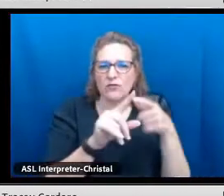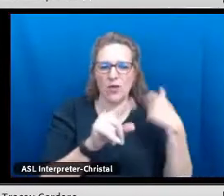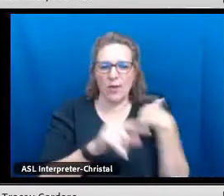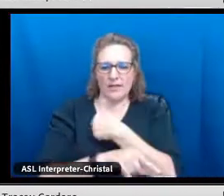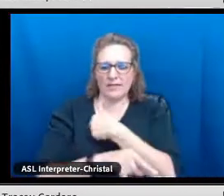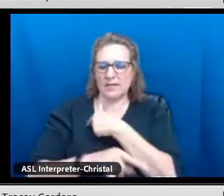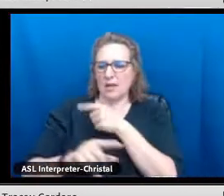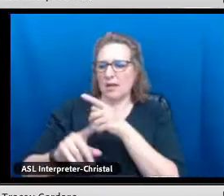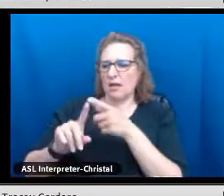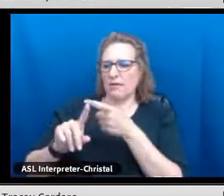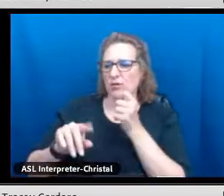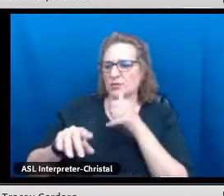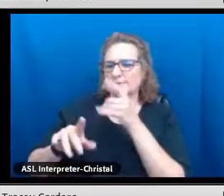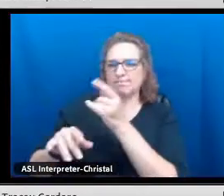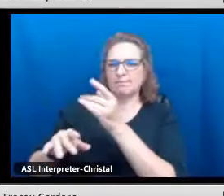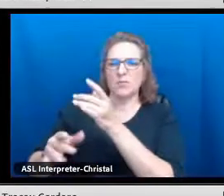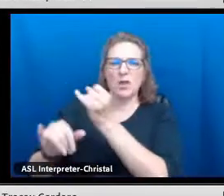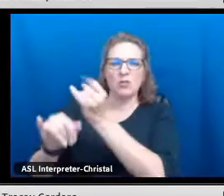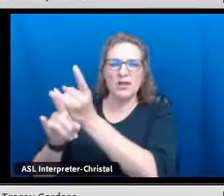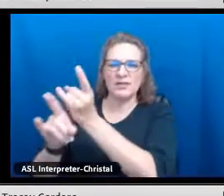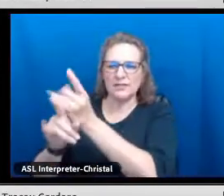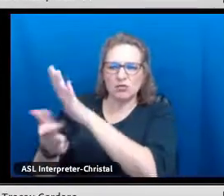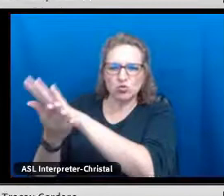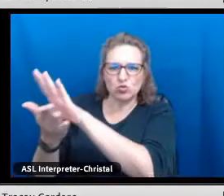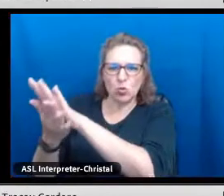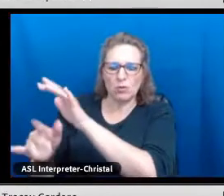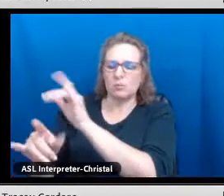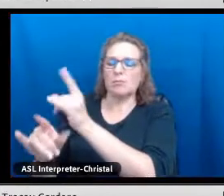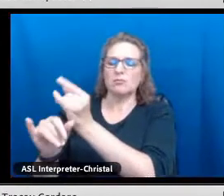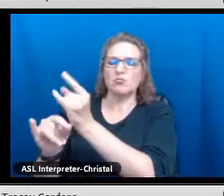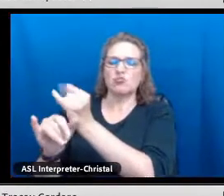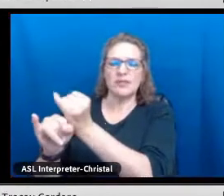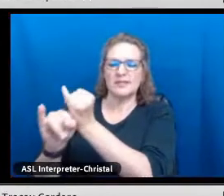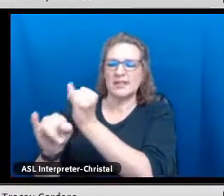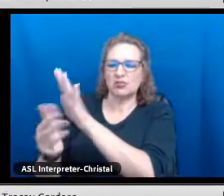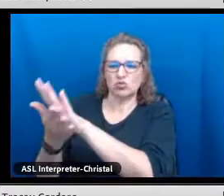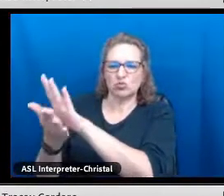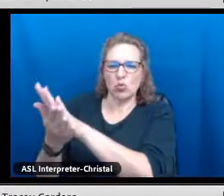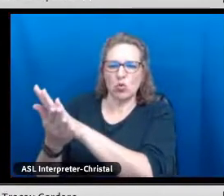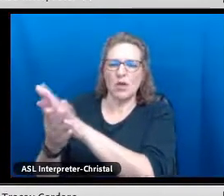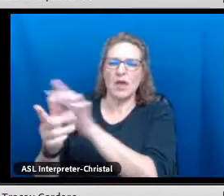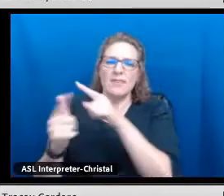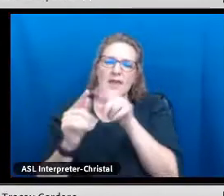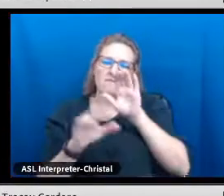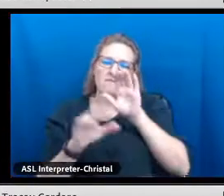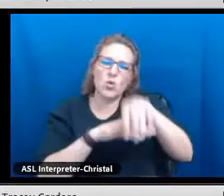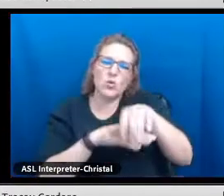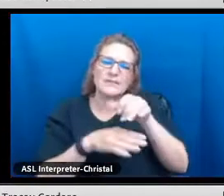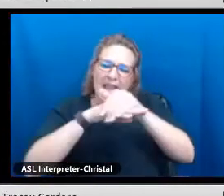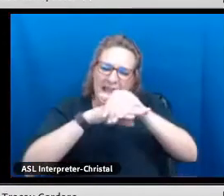in a boarding school era, after that and then even in Head Start where there's such a strong